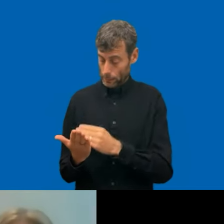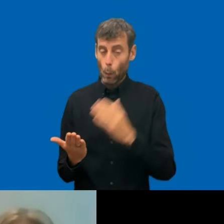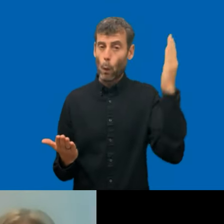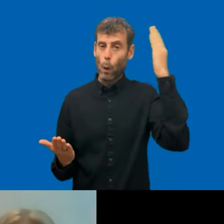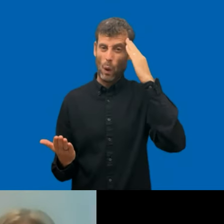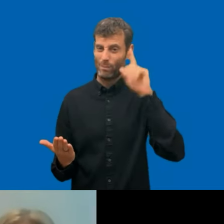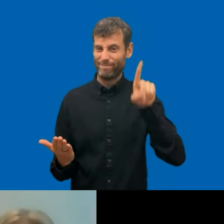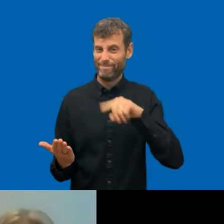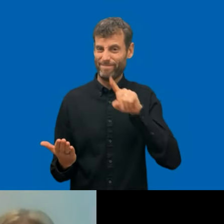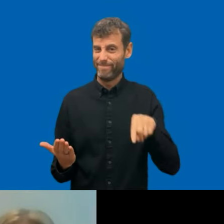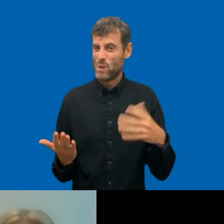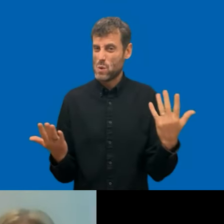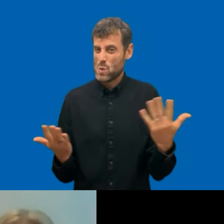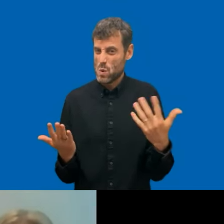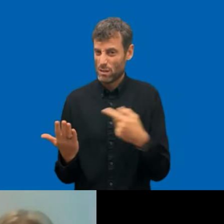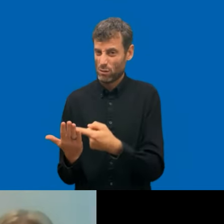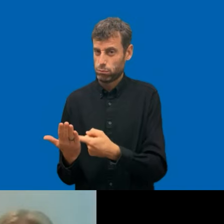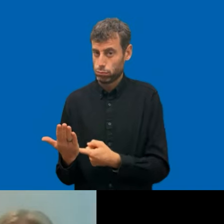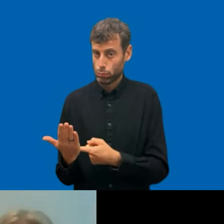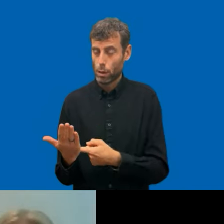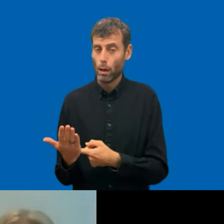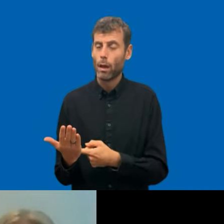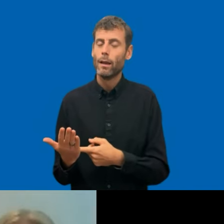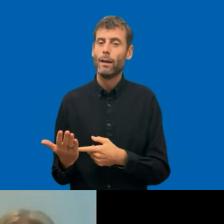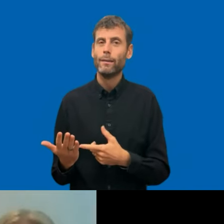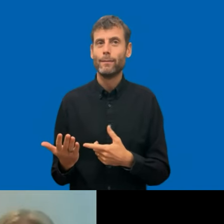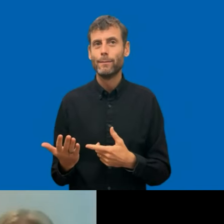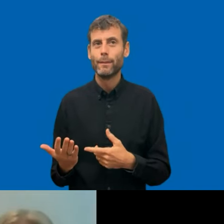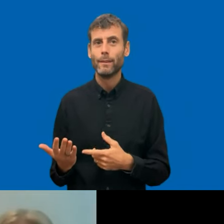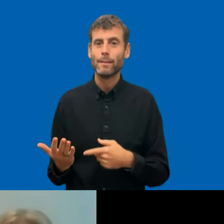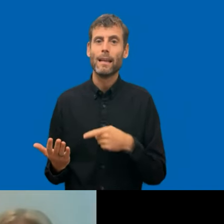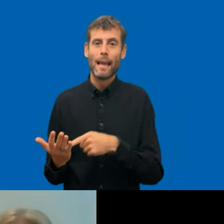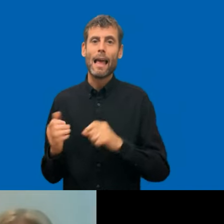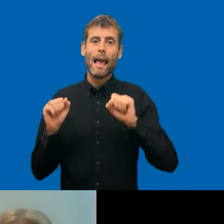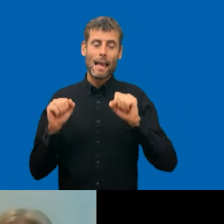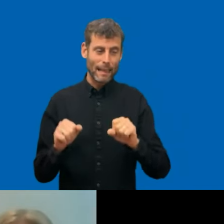it's like the whole the whole organism that has to have like a skill set up.